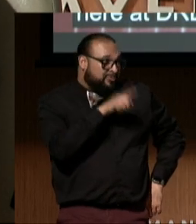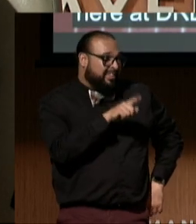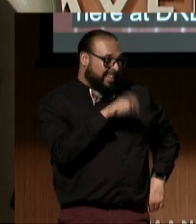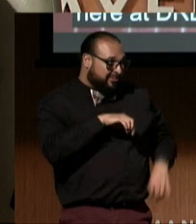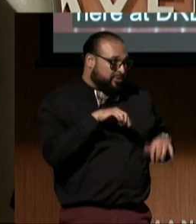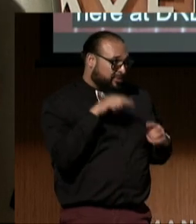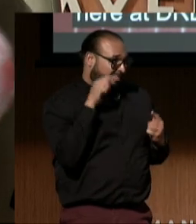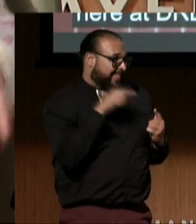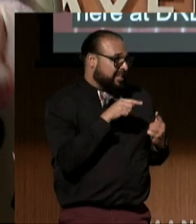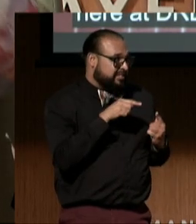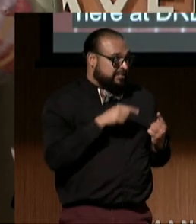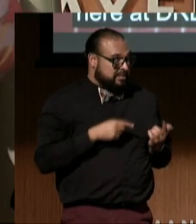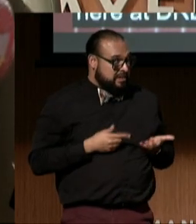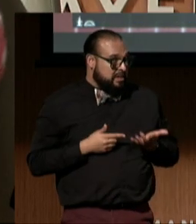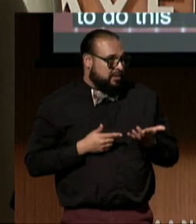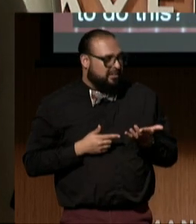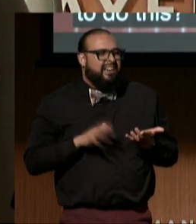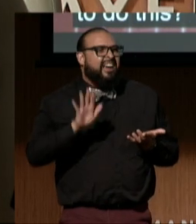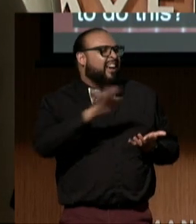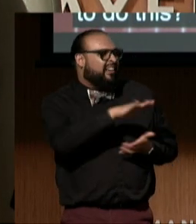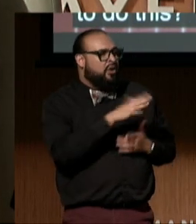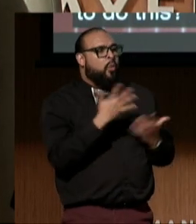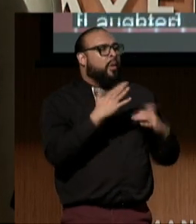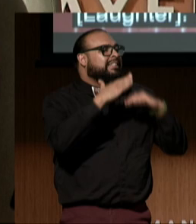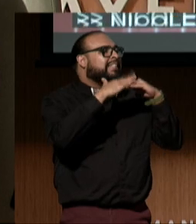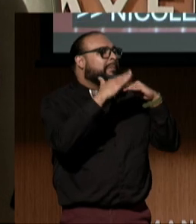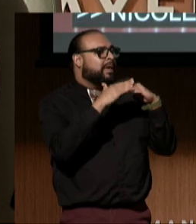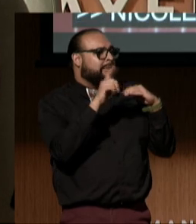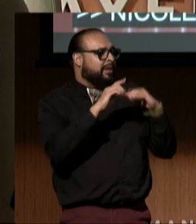or "What's the minimum thing that I need to do?"